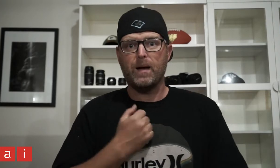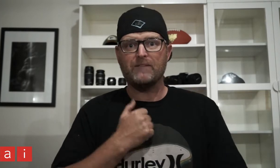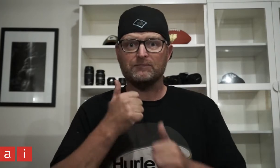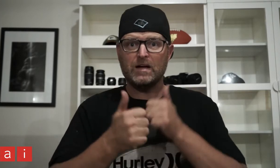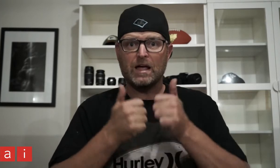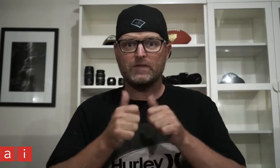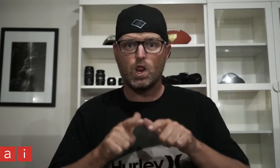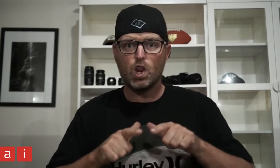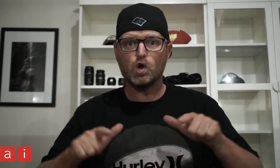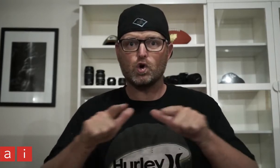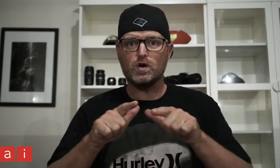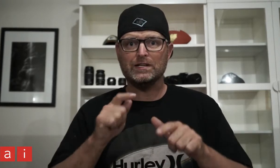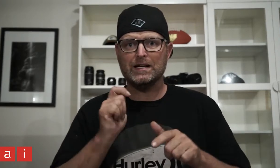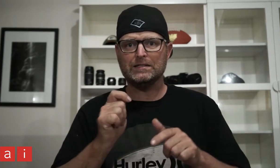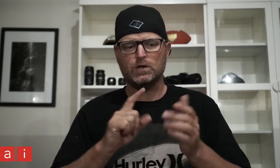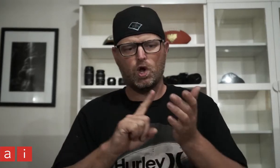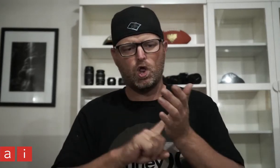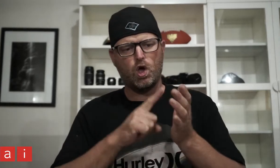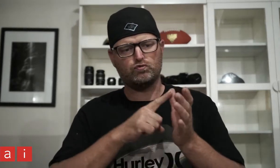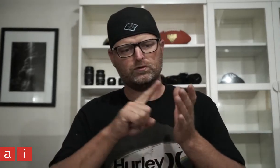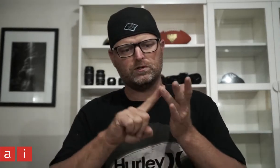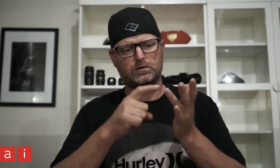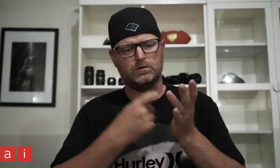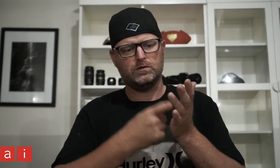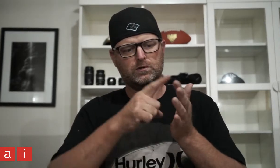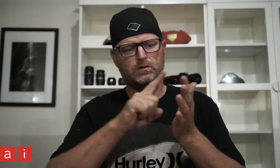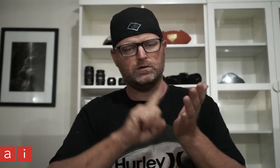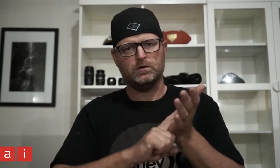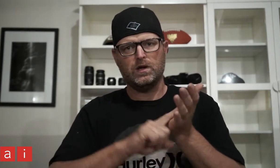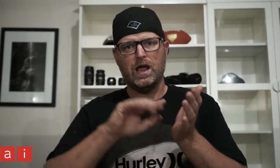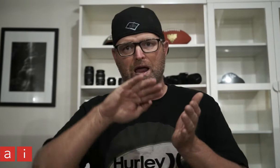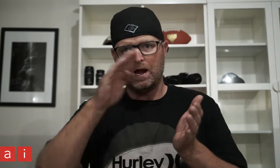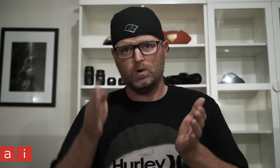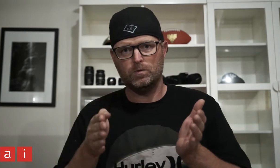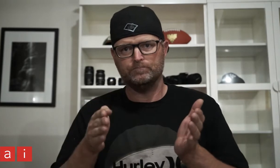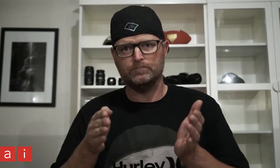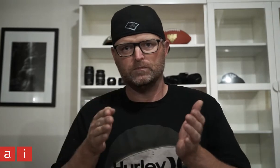My favourite location is Laurel Hill,